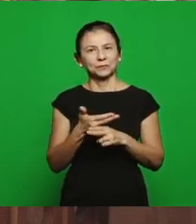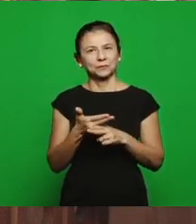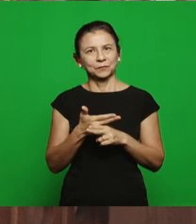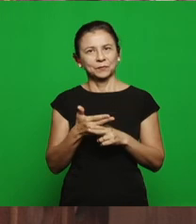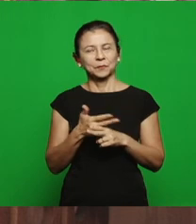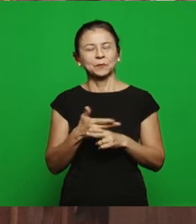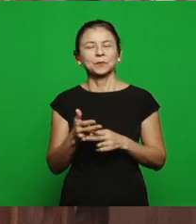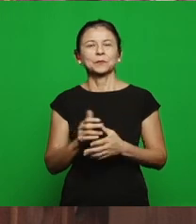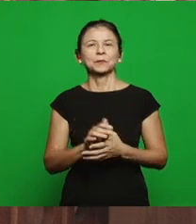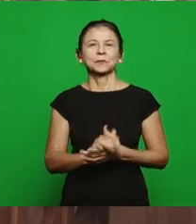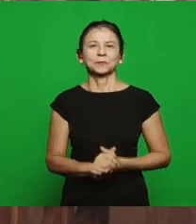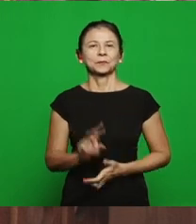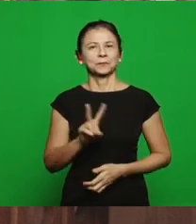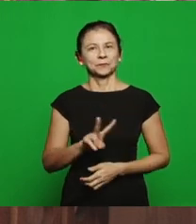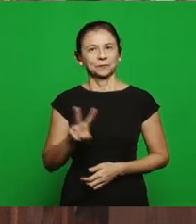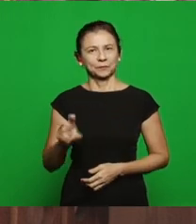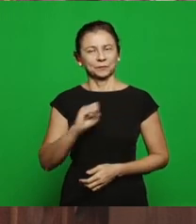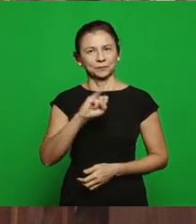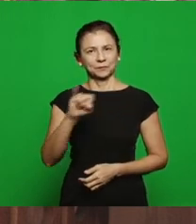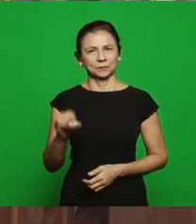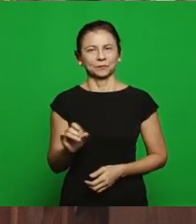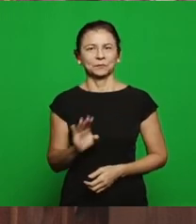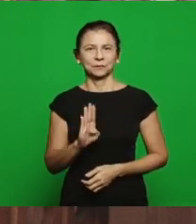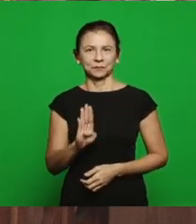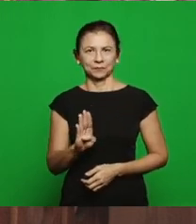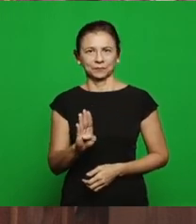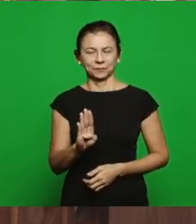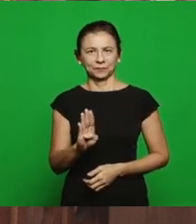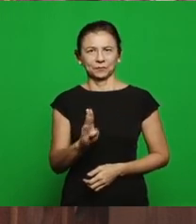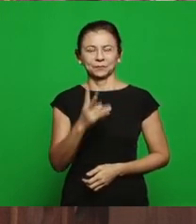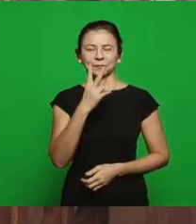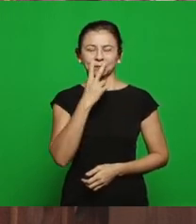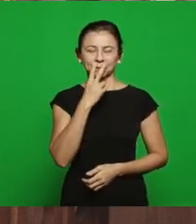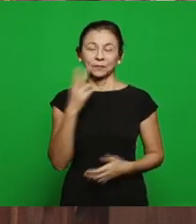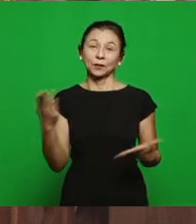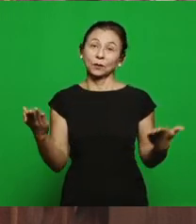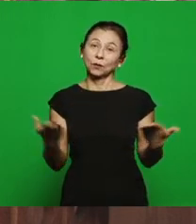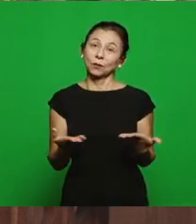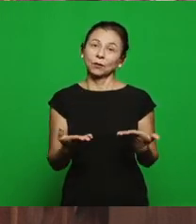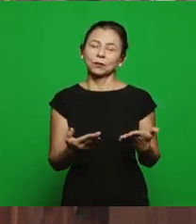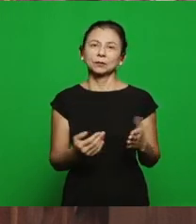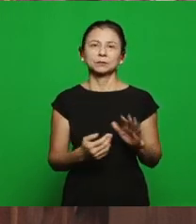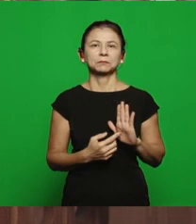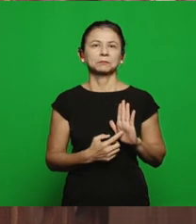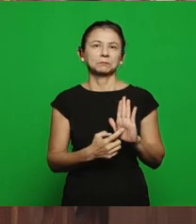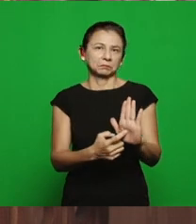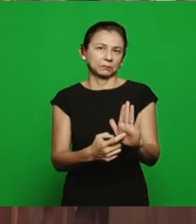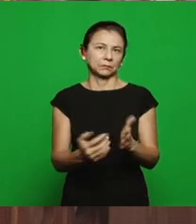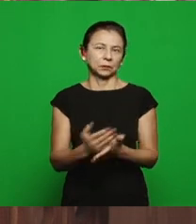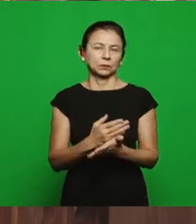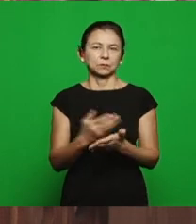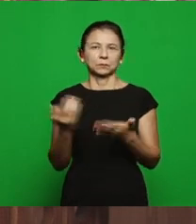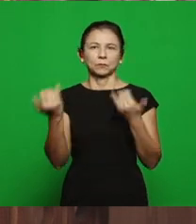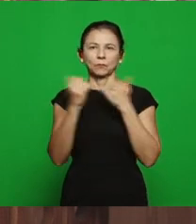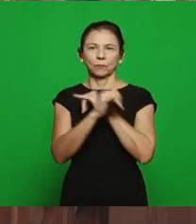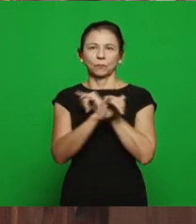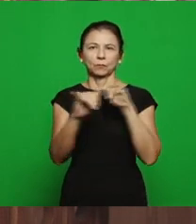Vila Velha, in the state of Espírito Santo and today we’ll pass on to the brethren some more information about the continuity